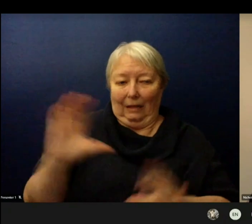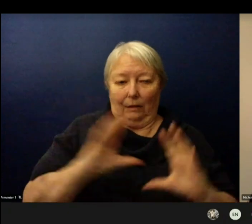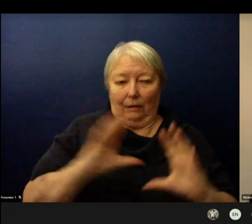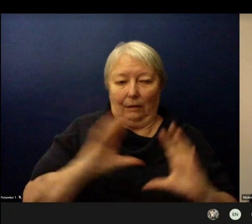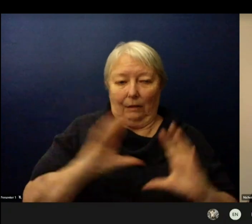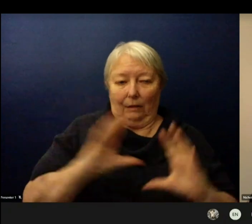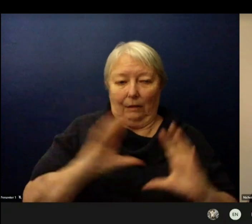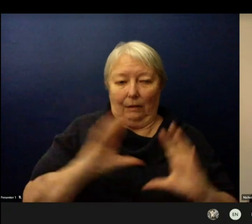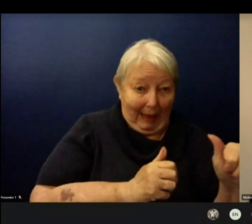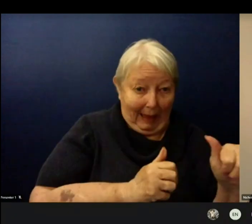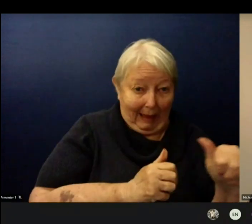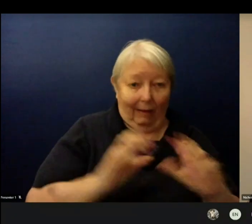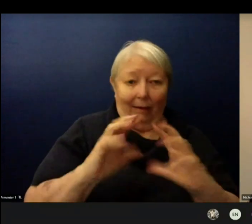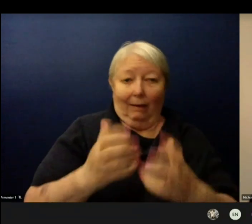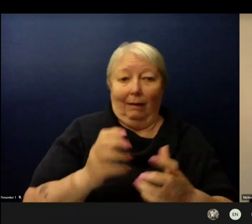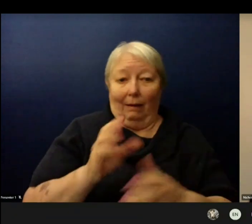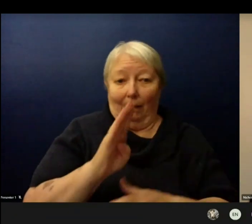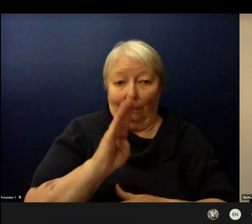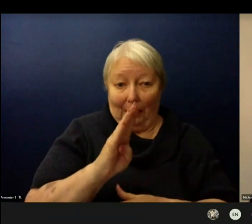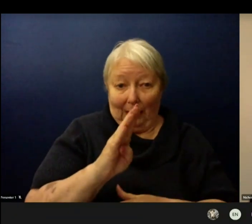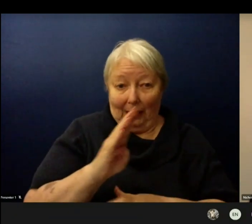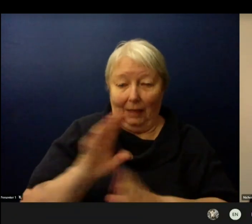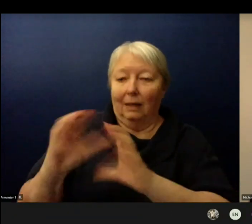for transmission with this larger number of students.